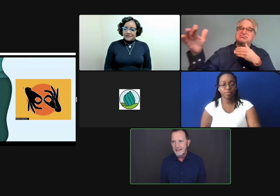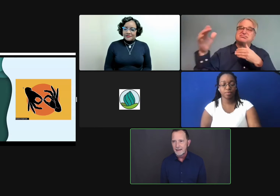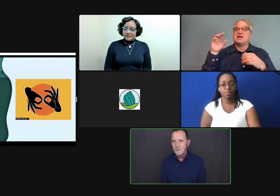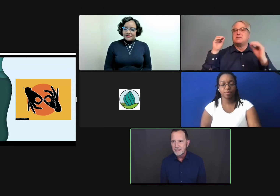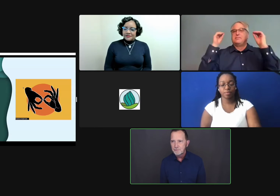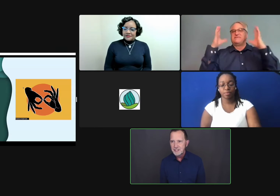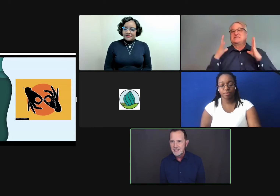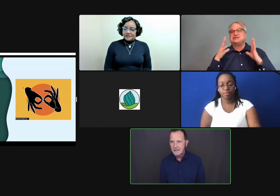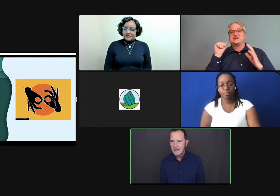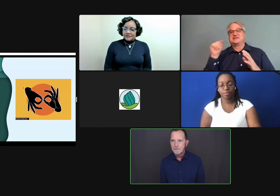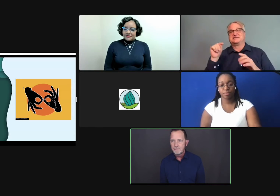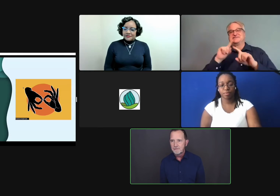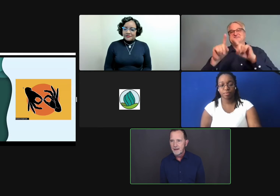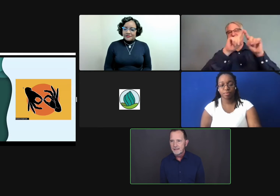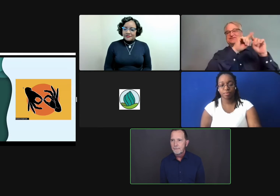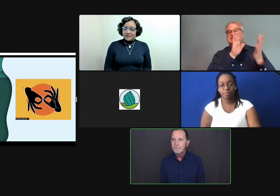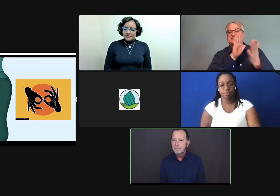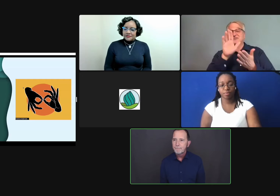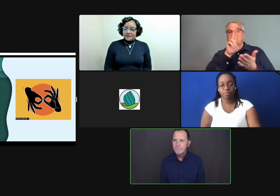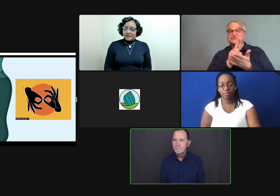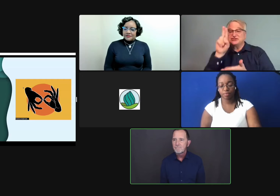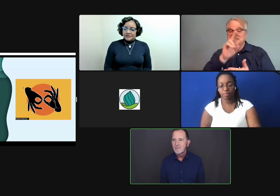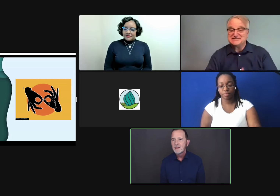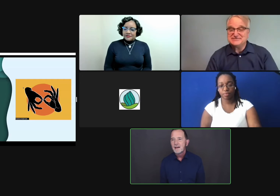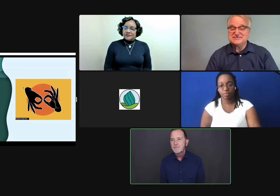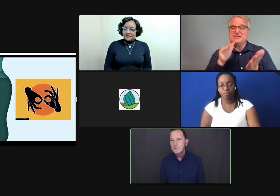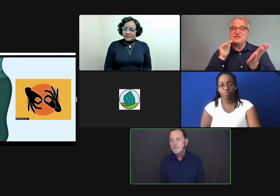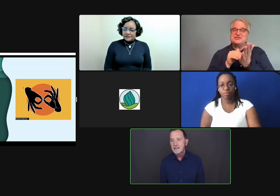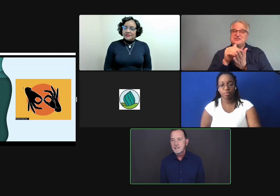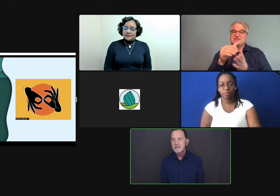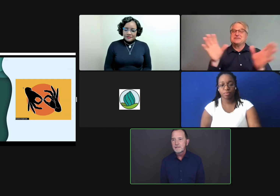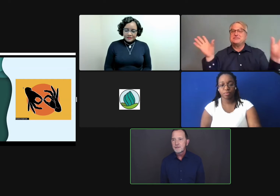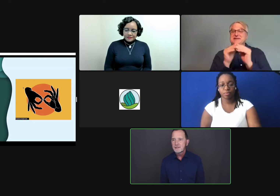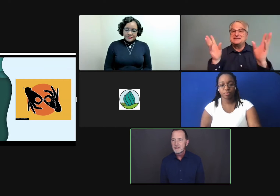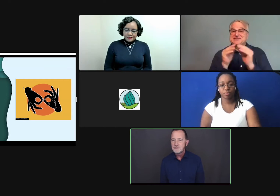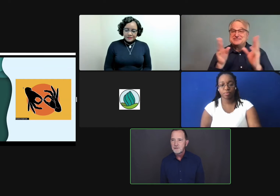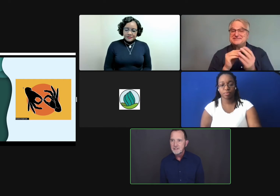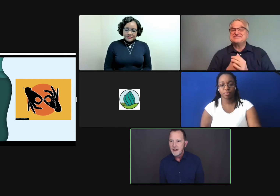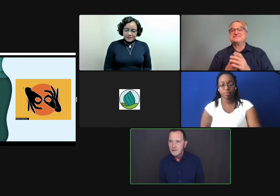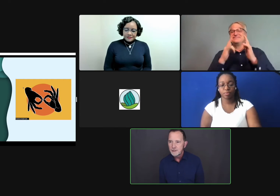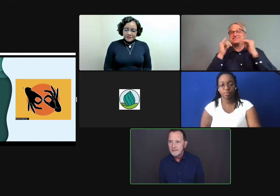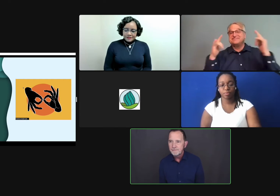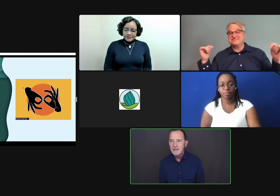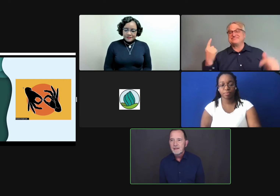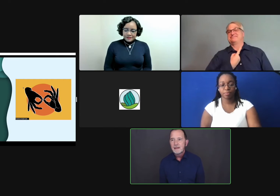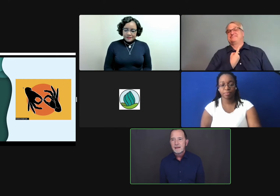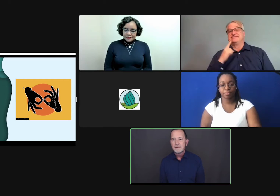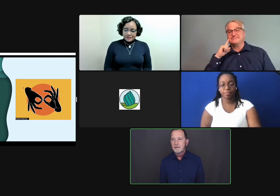that I really appreciated getting from my friend. I've been a professor at different institutions of higher learning.